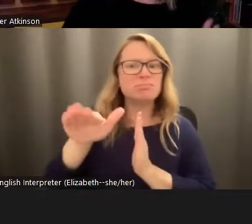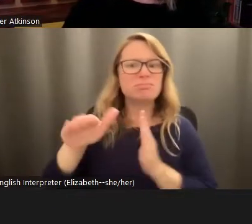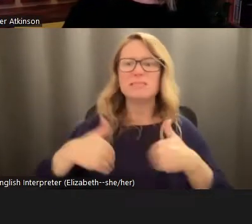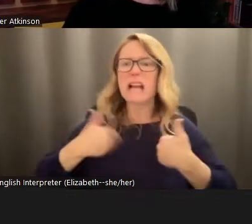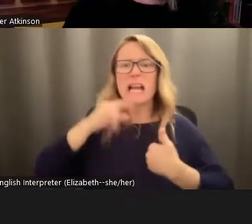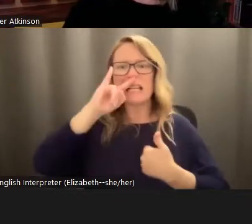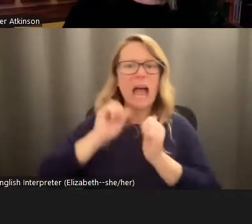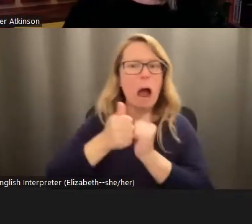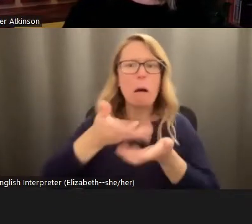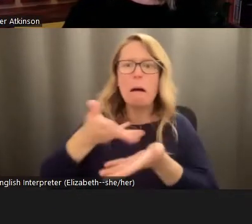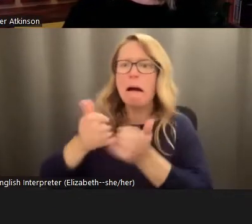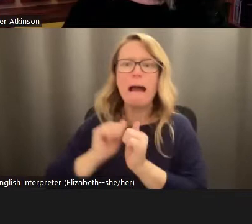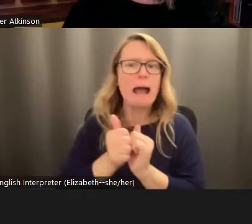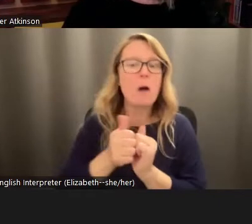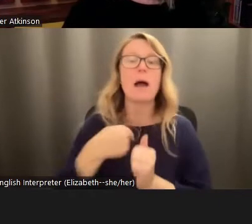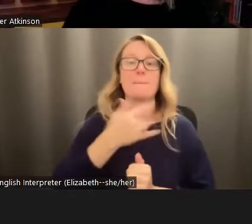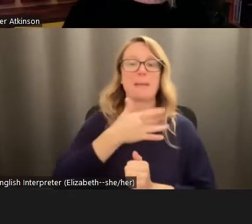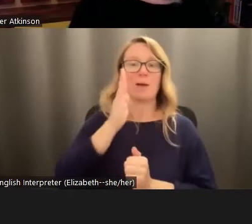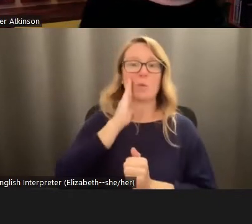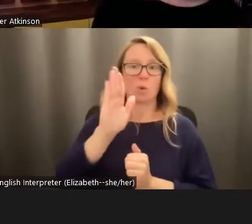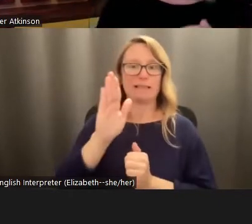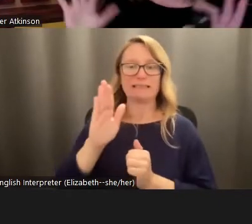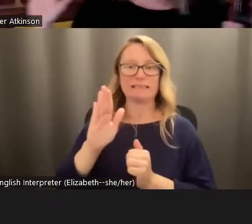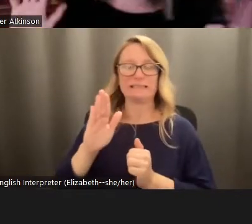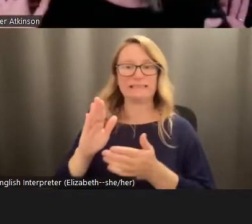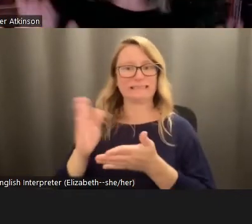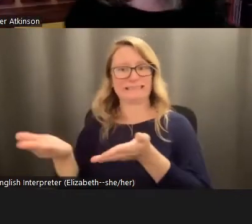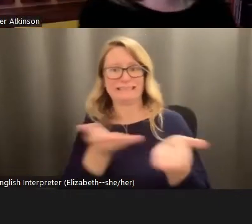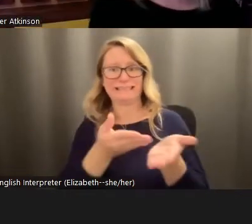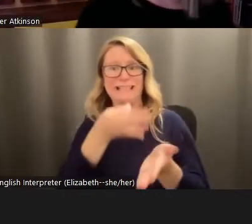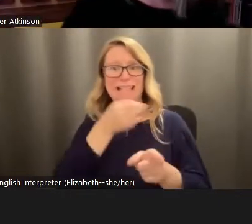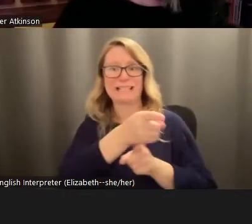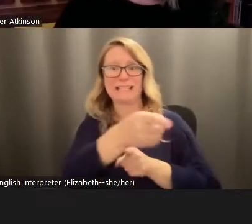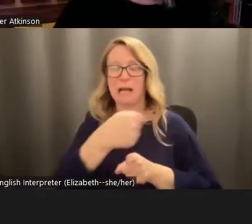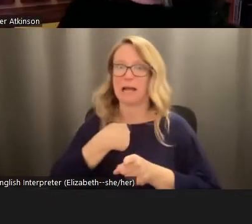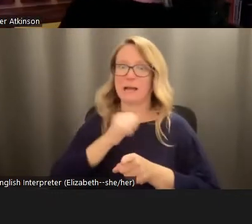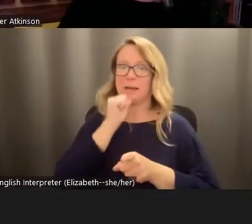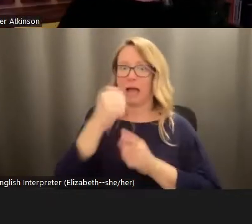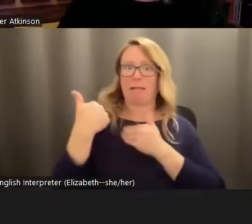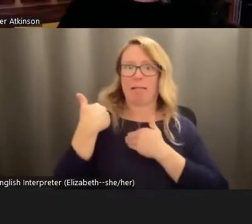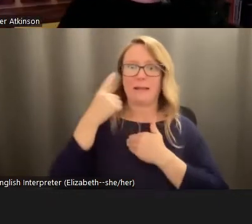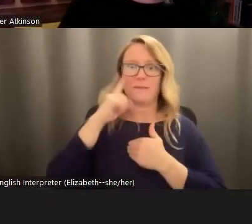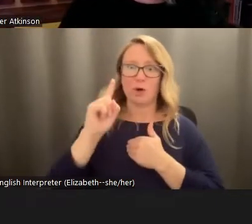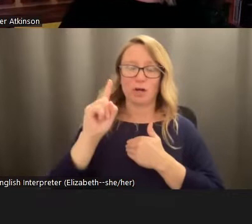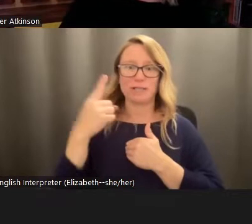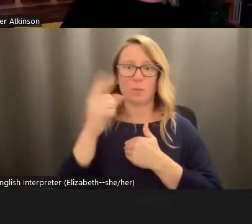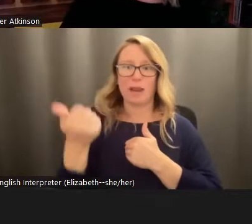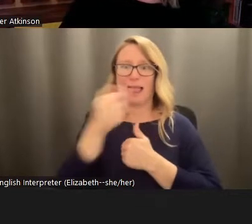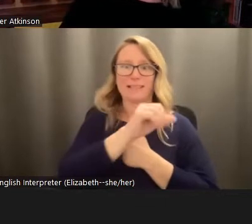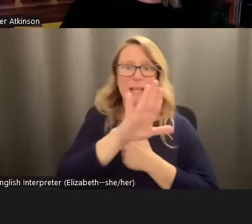usually point people towards the experts because I don't want to be responsible for breaking somebody else's child. But